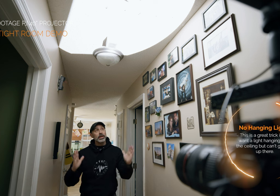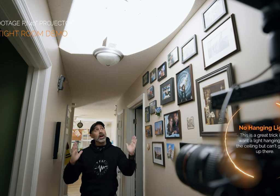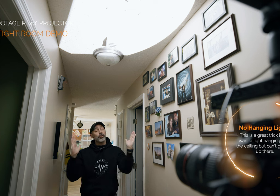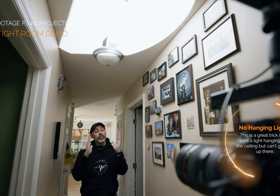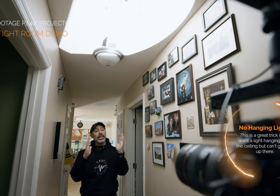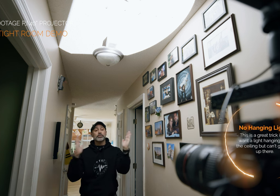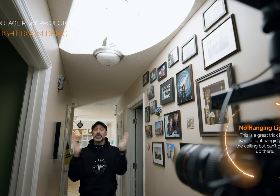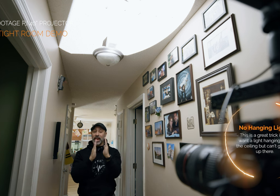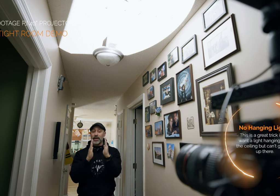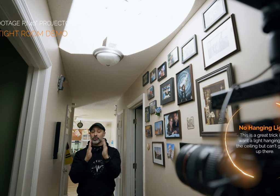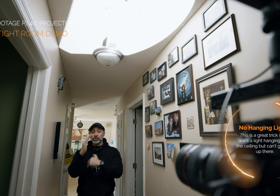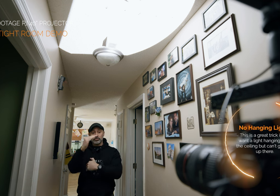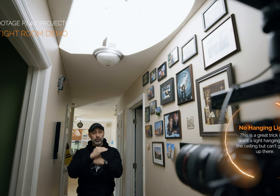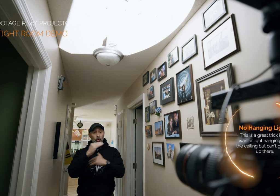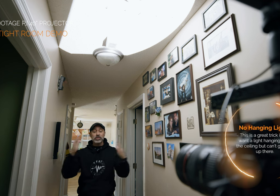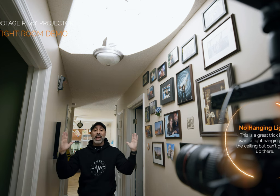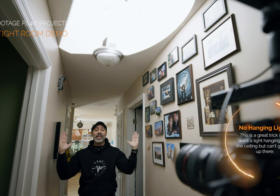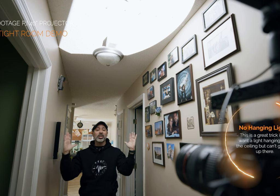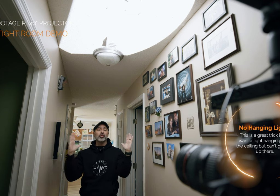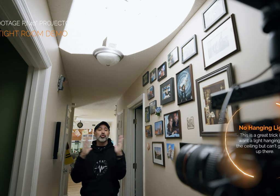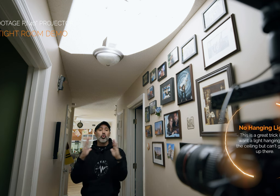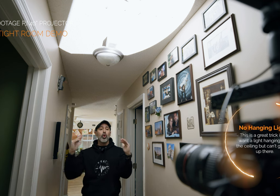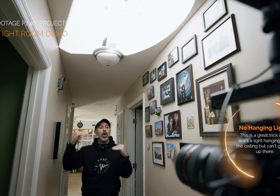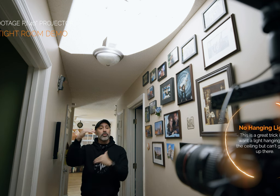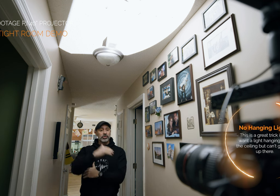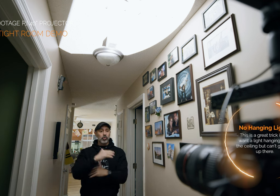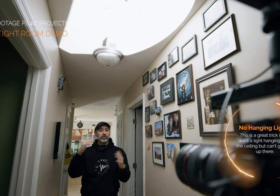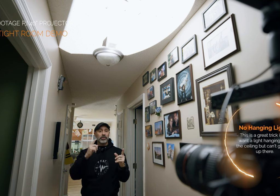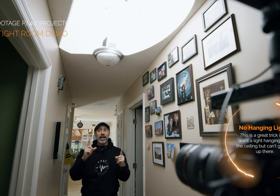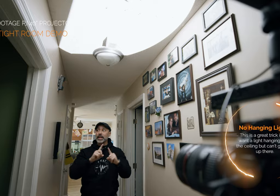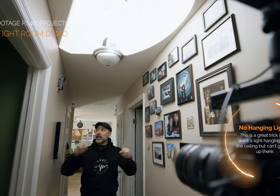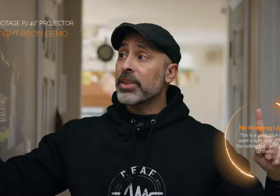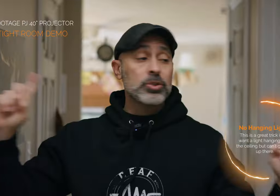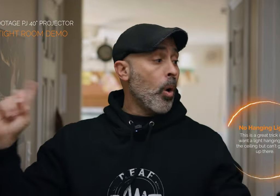now the good thing is because I have those doors I can control the source of the light these walls